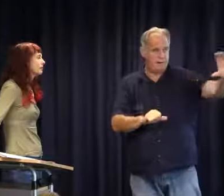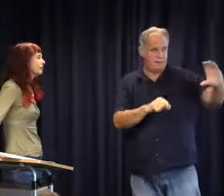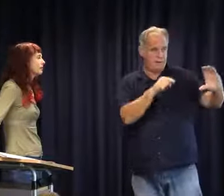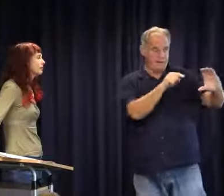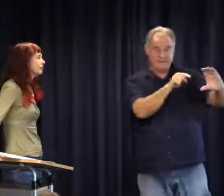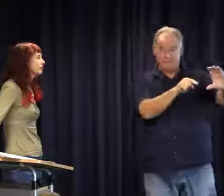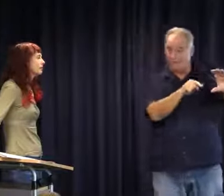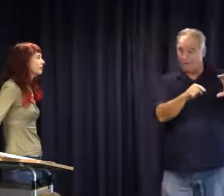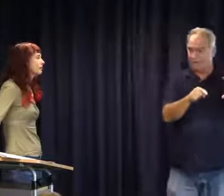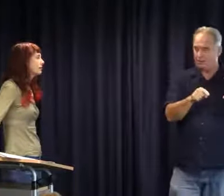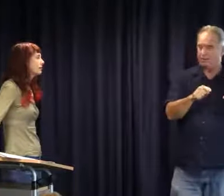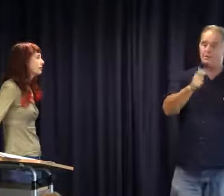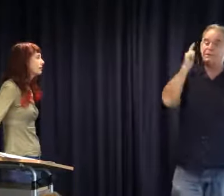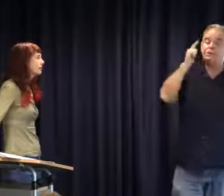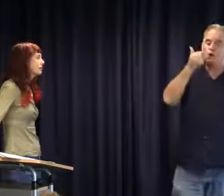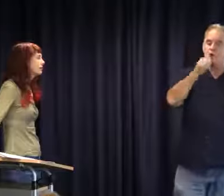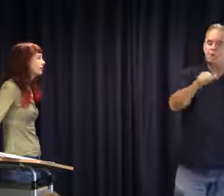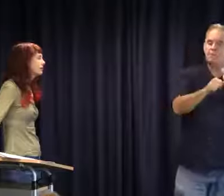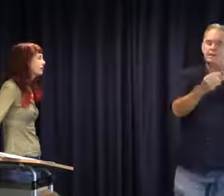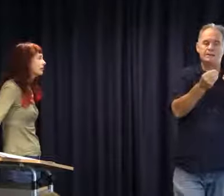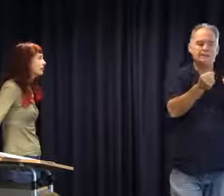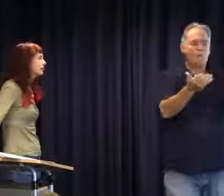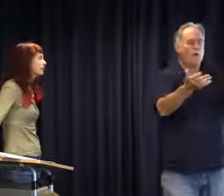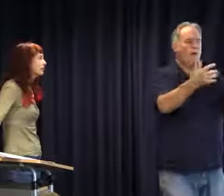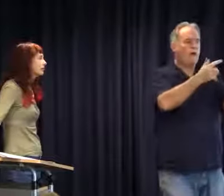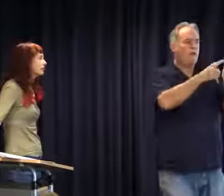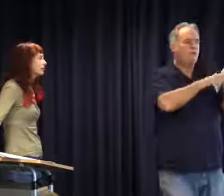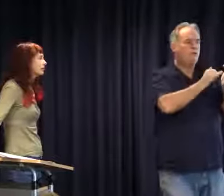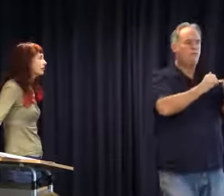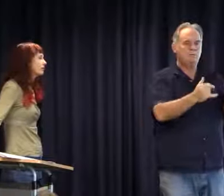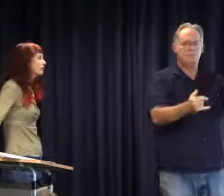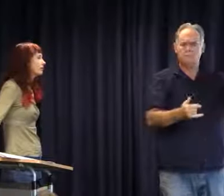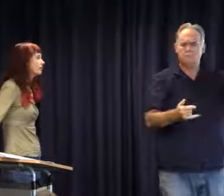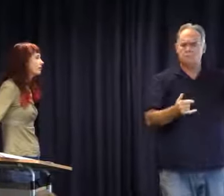interpreter services, the funding is allocated and the teachers often use that funding somewhere